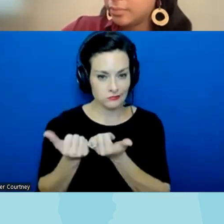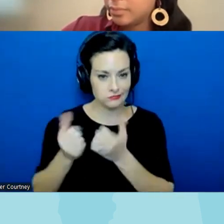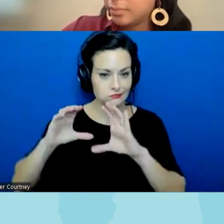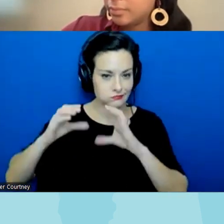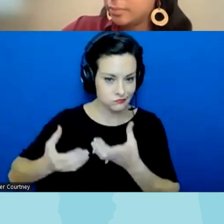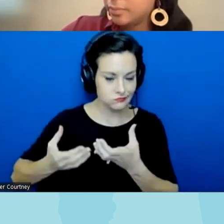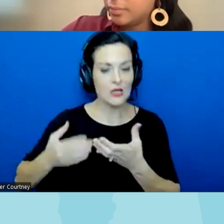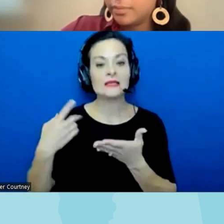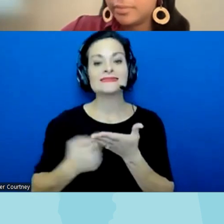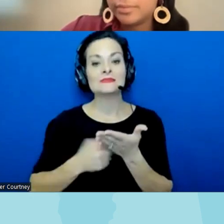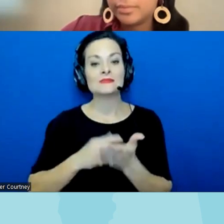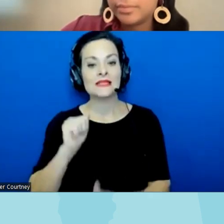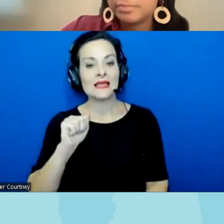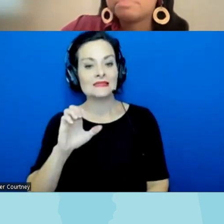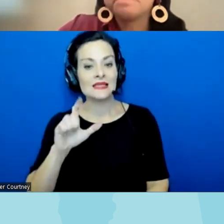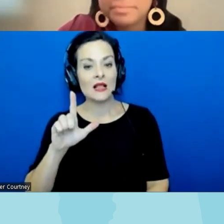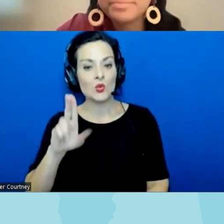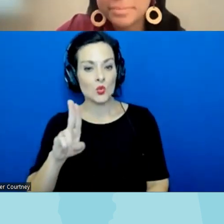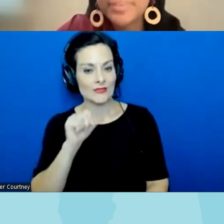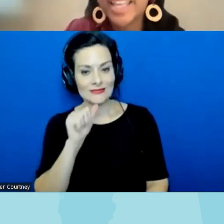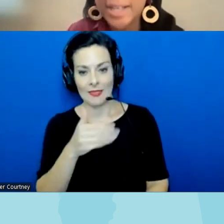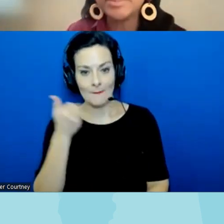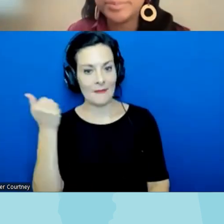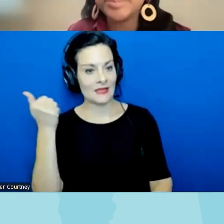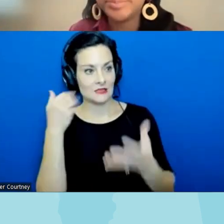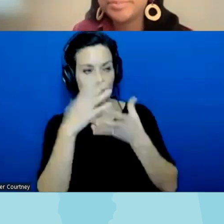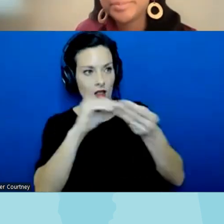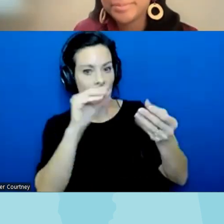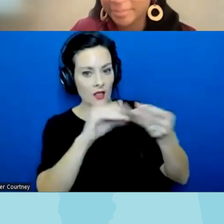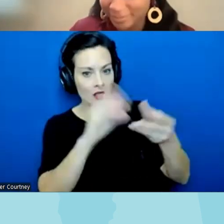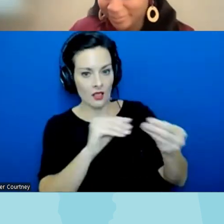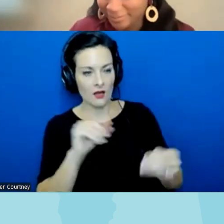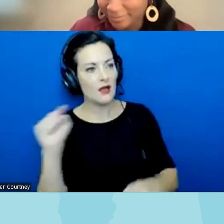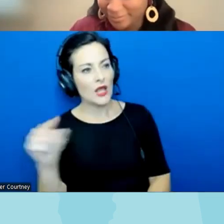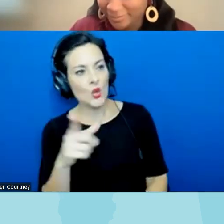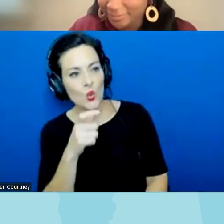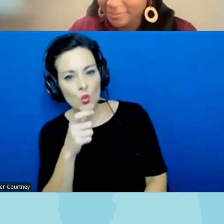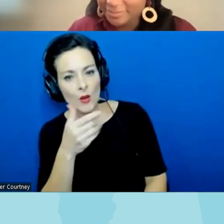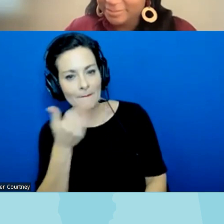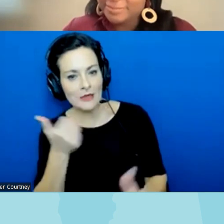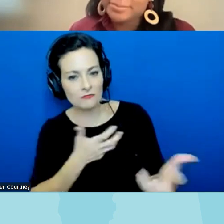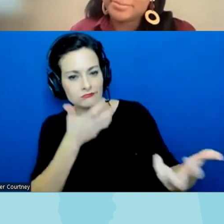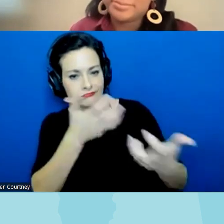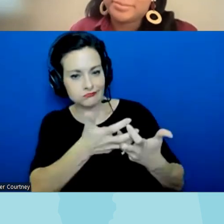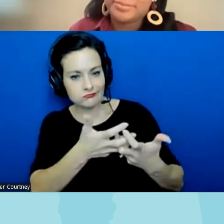the ACLU isn't the best meth messenger and so who is and making sure that that we lift those people